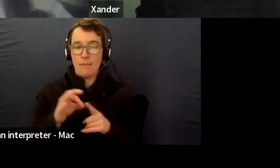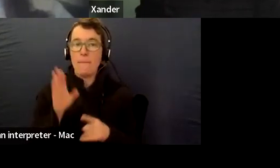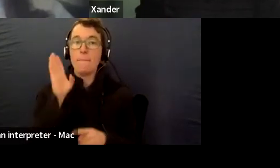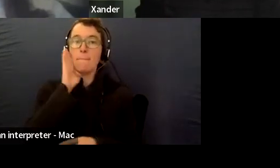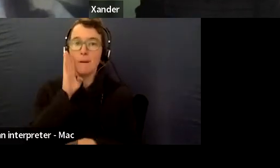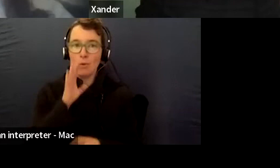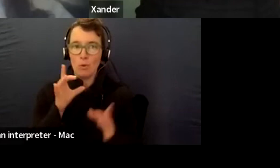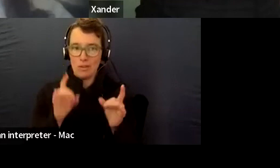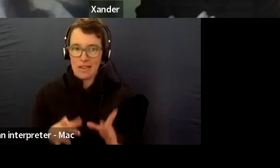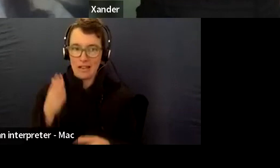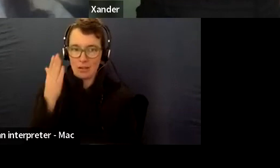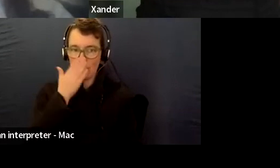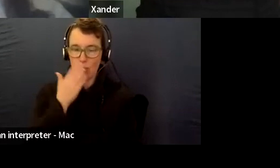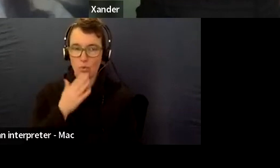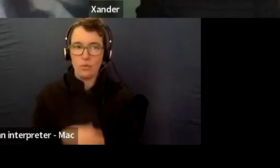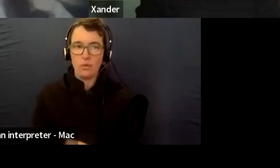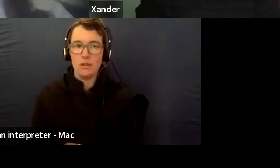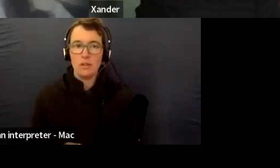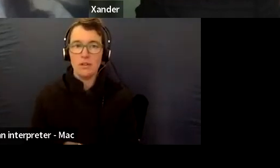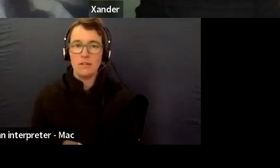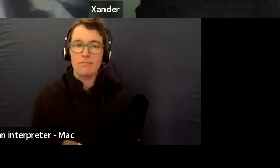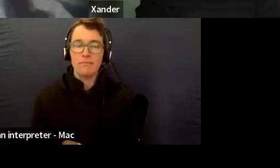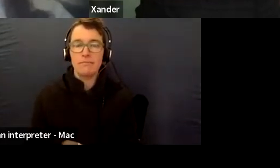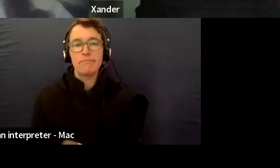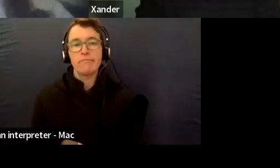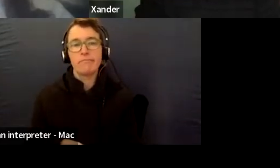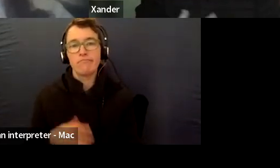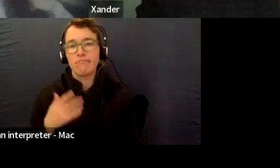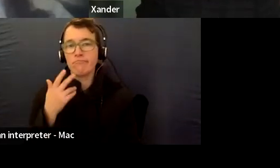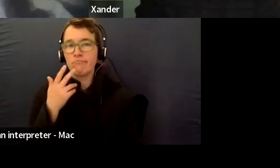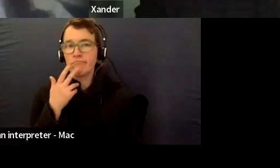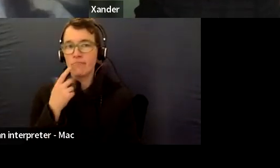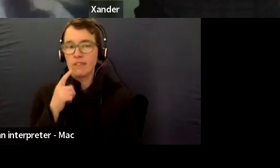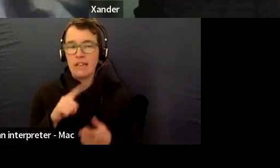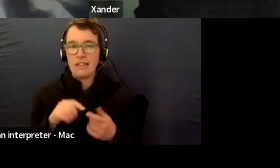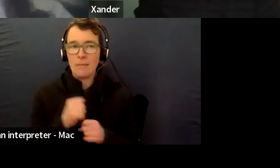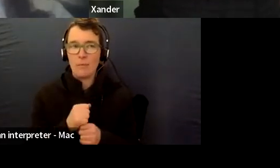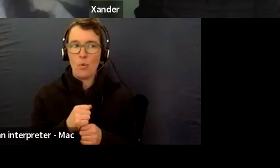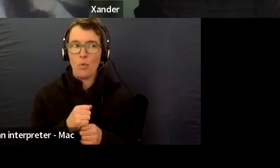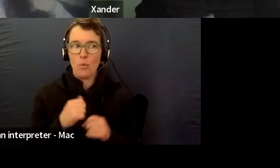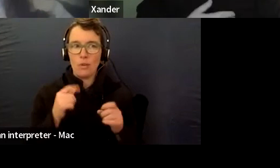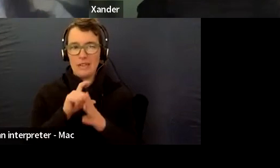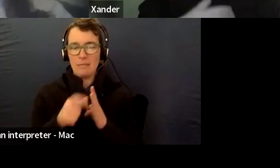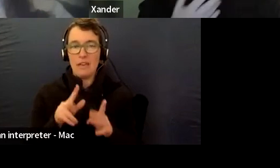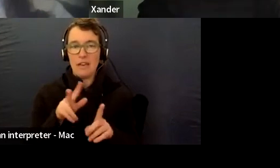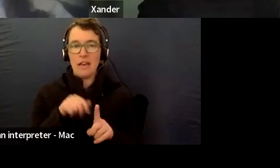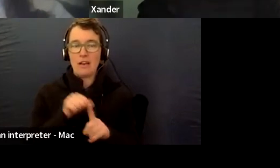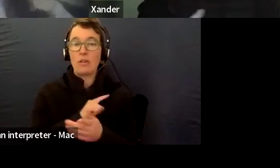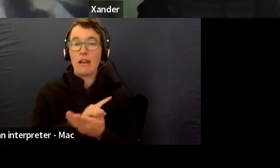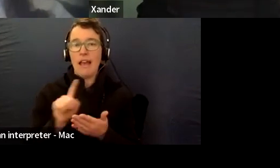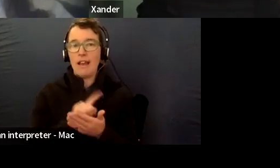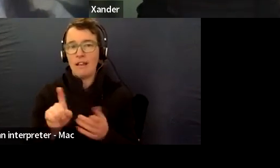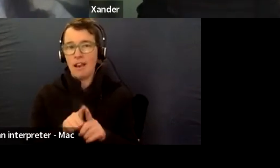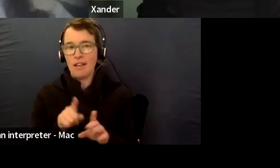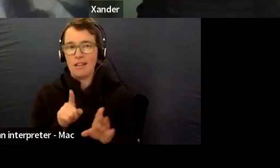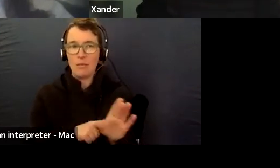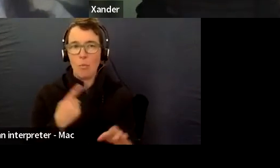if, for example, you're, you have a late diagnosis of your disability, for example, it's not until I hear one or two.